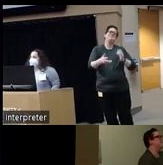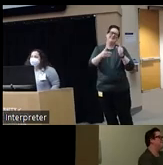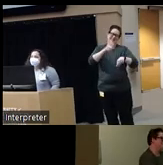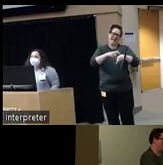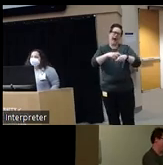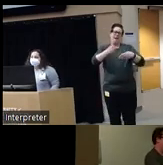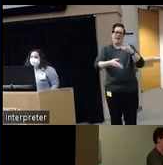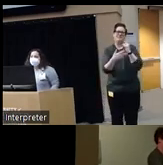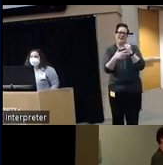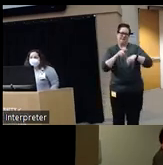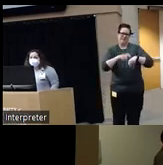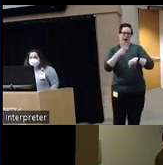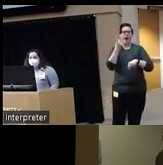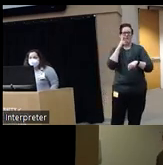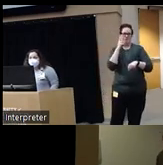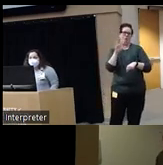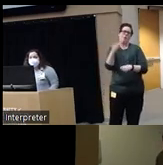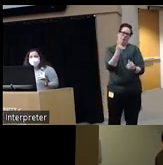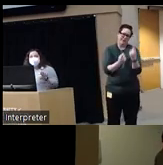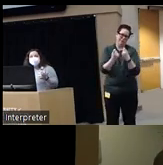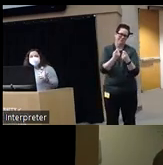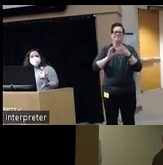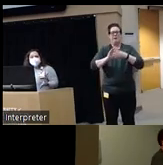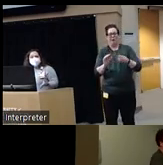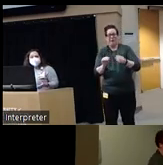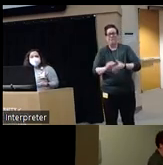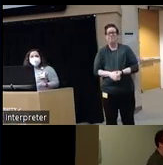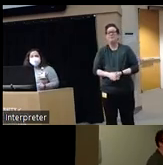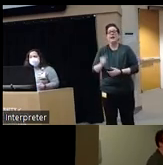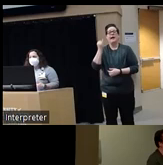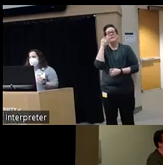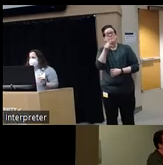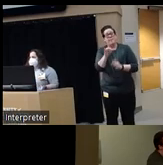end of today's session for those questions and comments if you are online please do put those